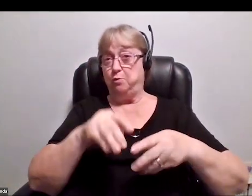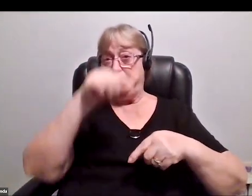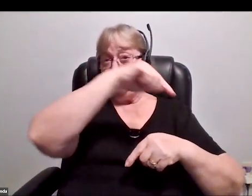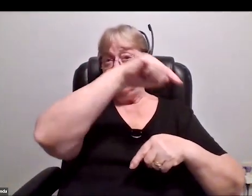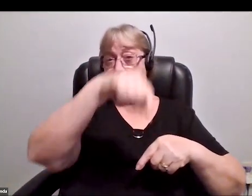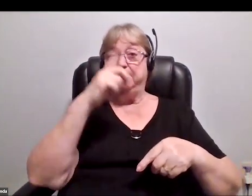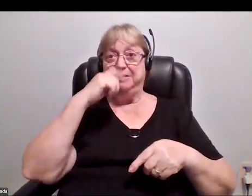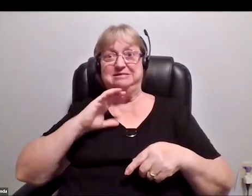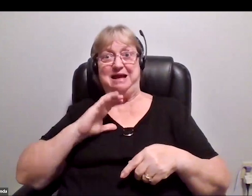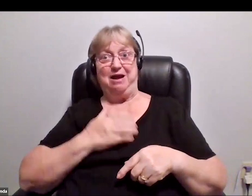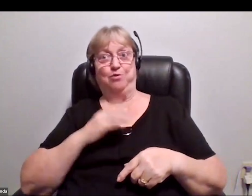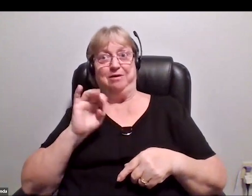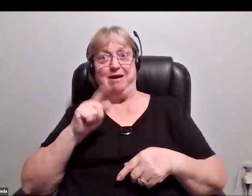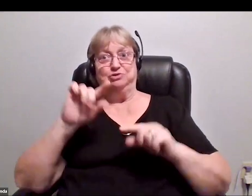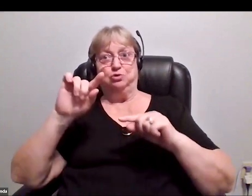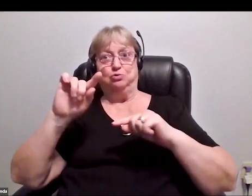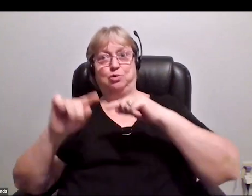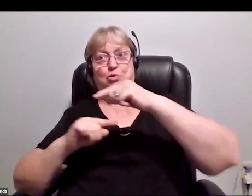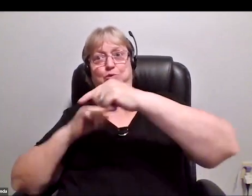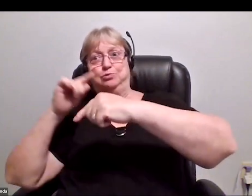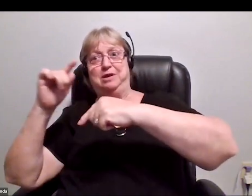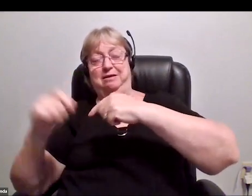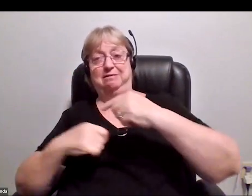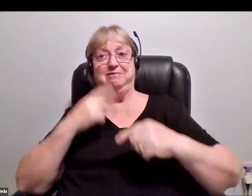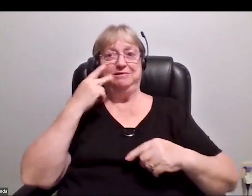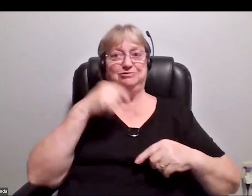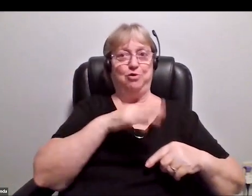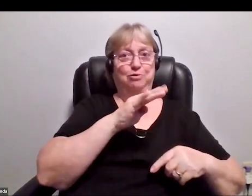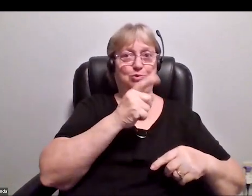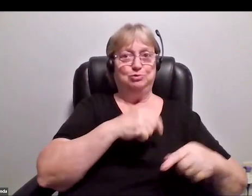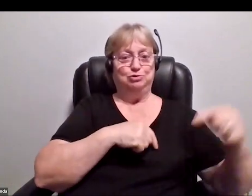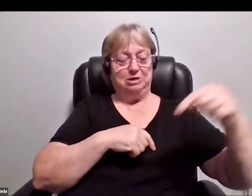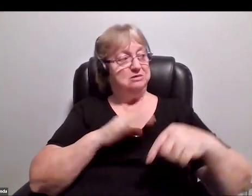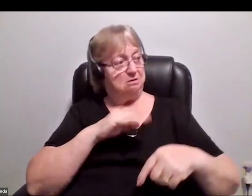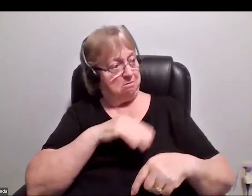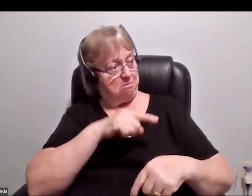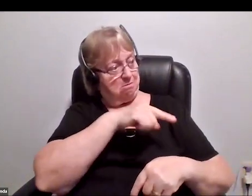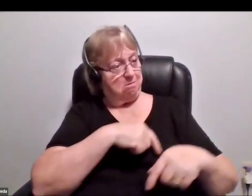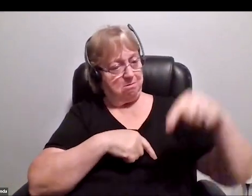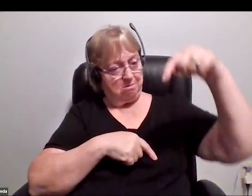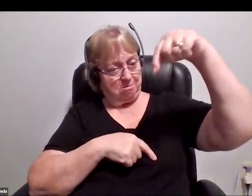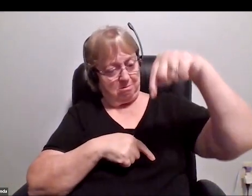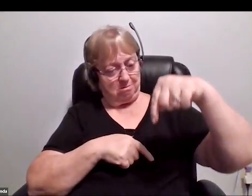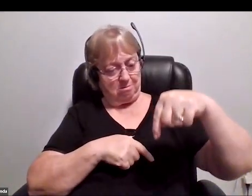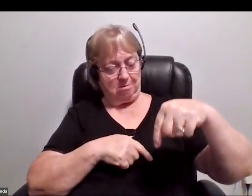Glen got to see the capsule landing through the window, and was like, "There's the capsule," and then I had to wait about 2 minutes for it